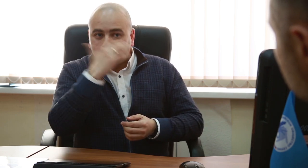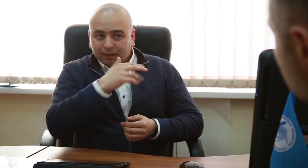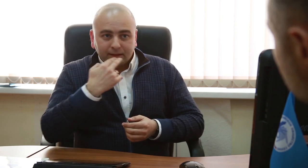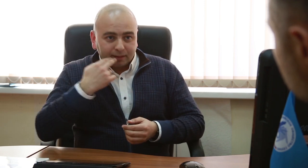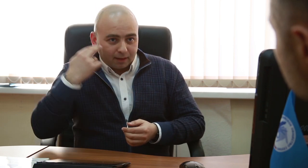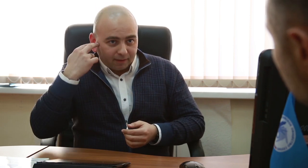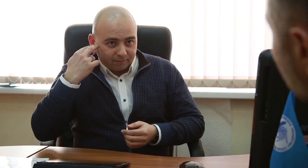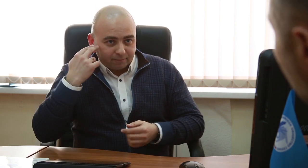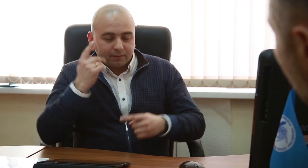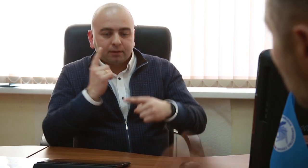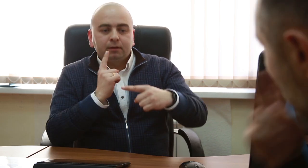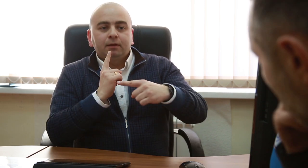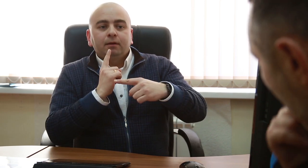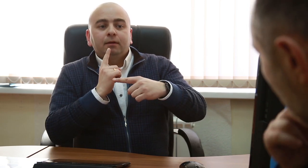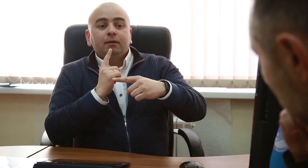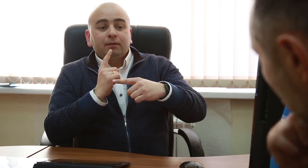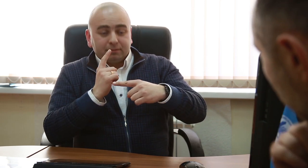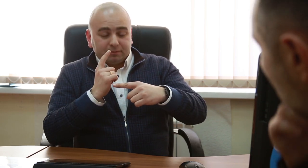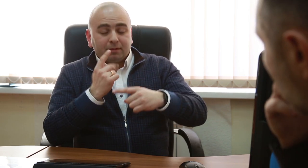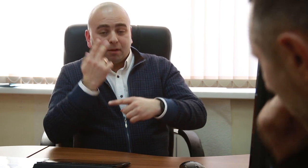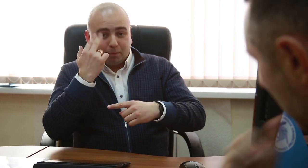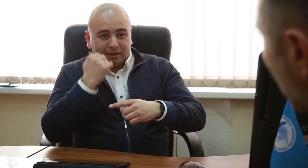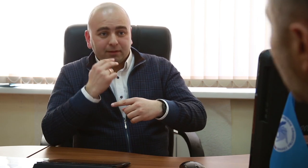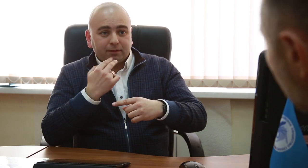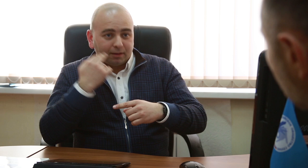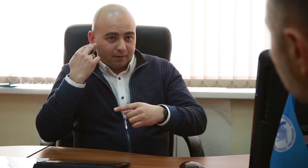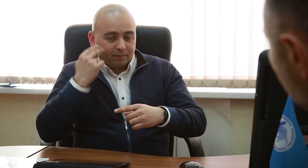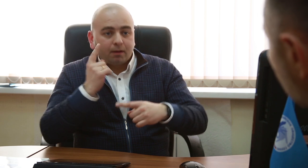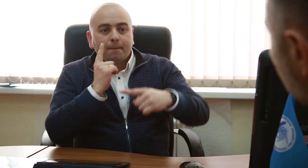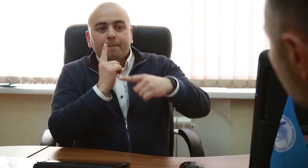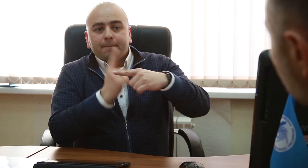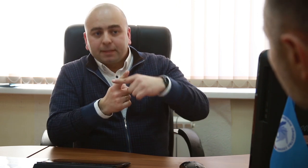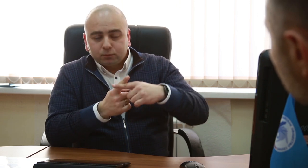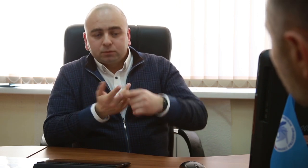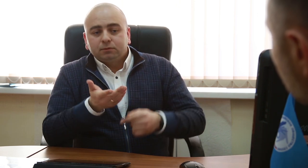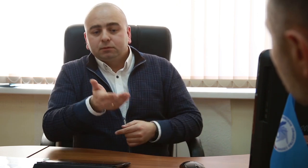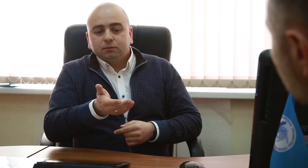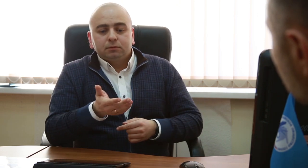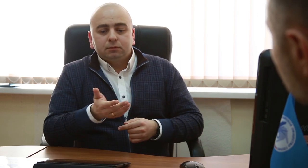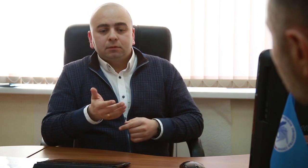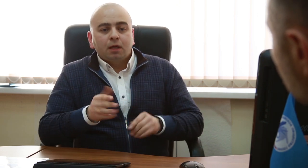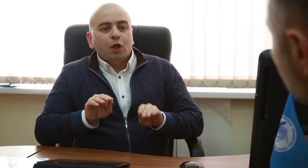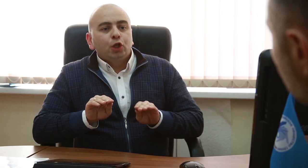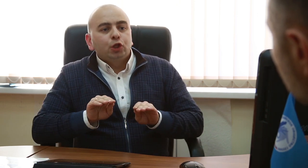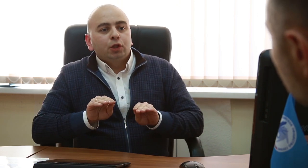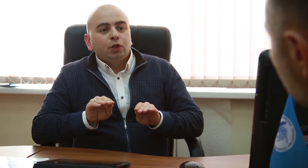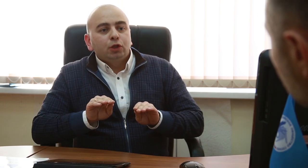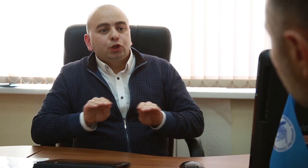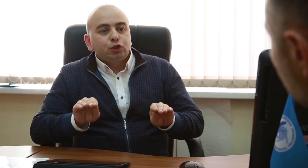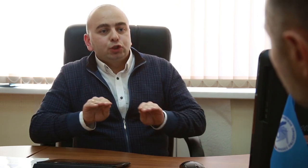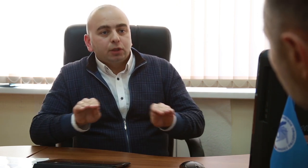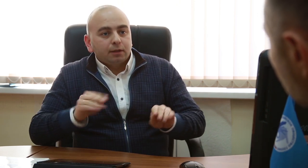Deaf-Blind and training of teachers for the Deaf-Blind. However, the law does have some faults. I